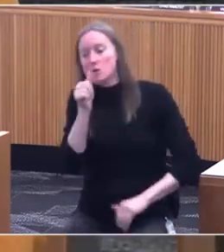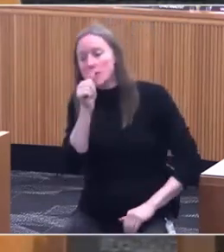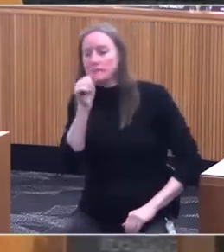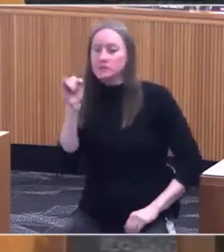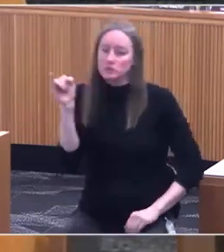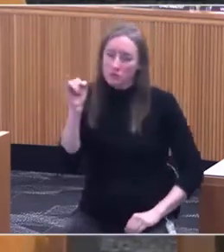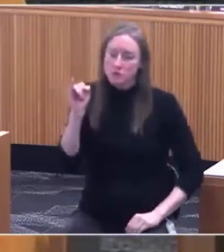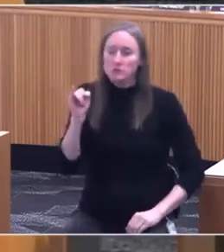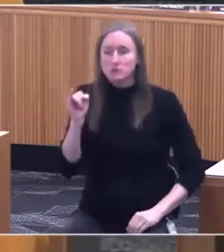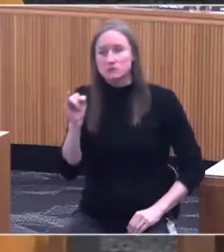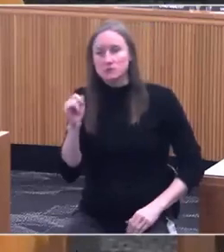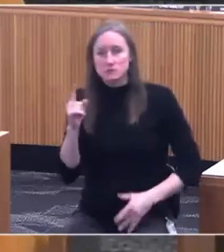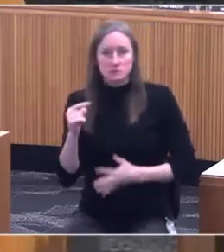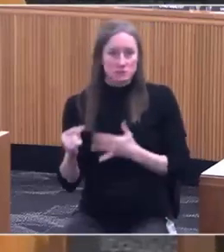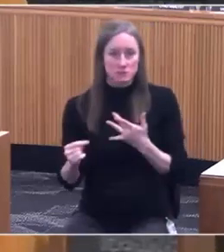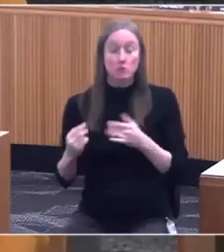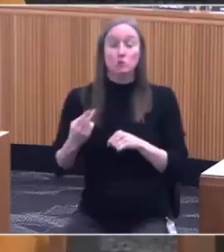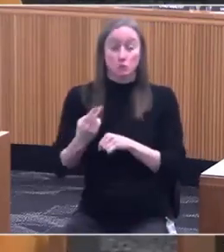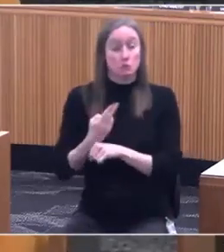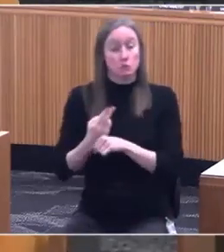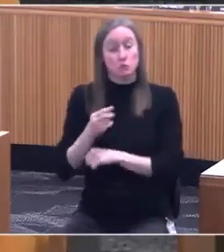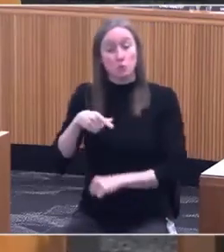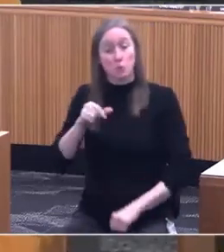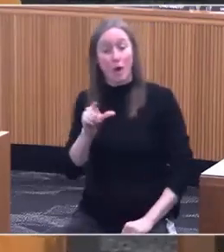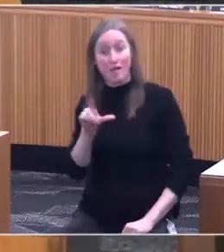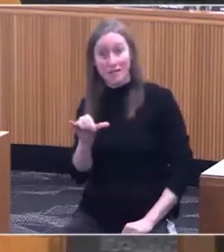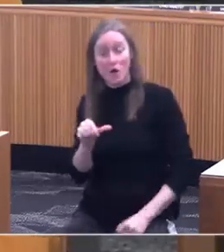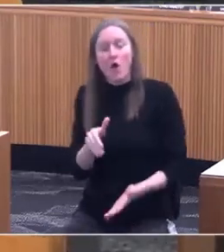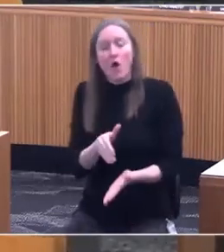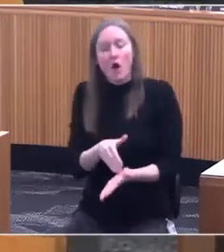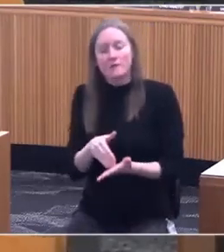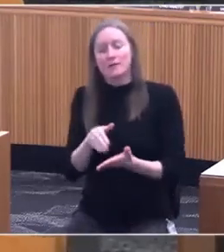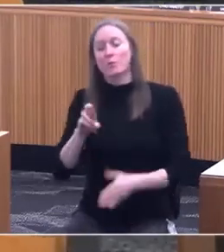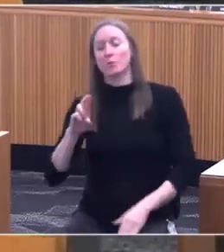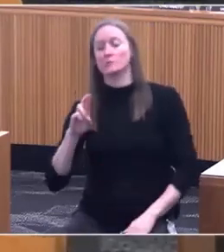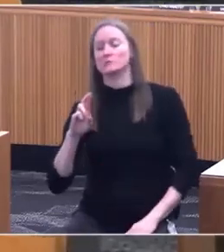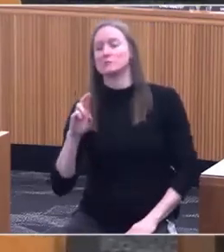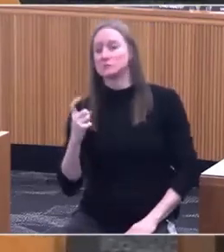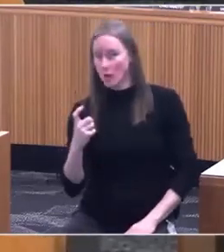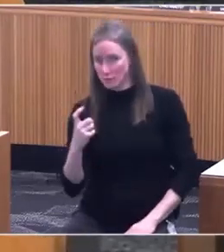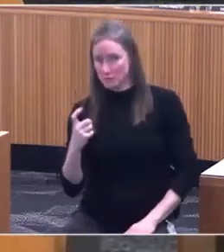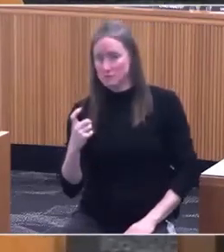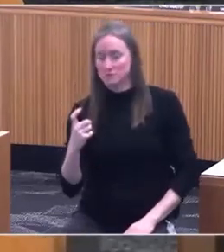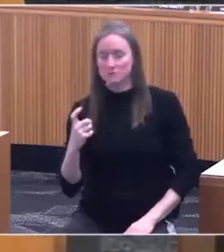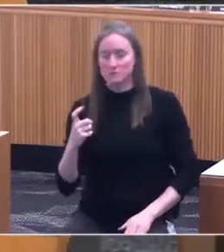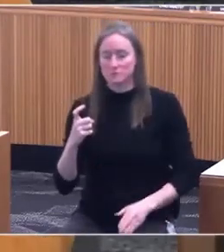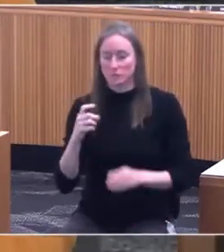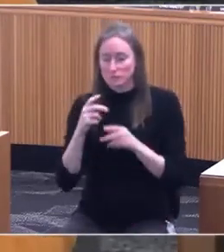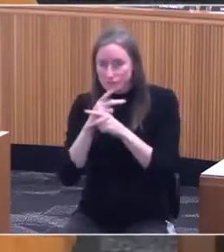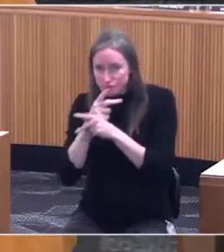have used QALY, a lot of times, in their prescription drug formularies. We do not, in Oregon.